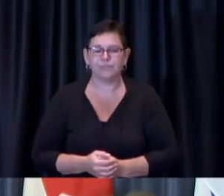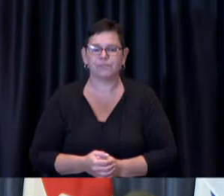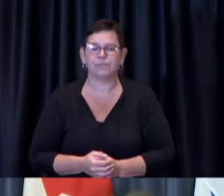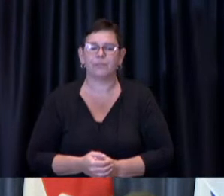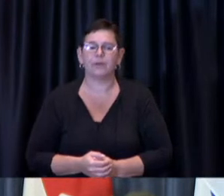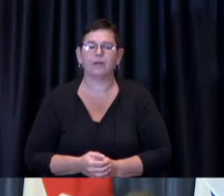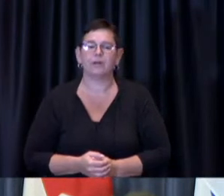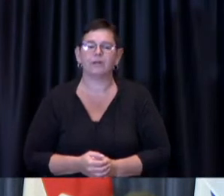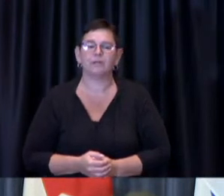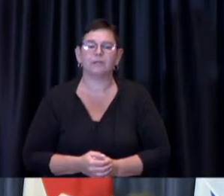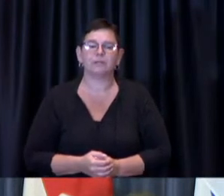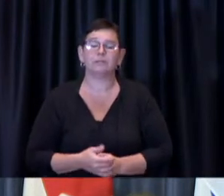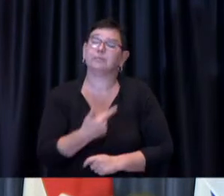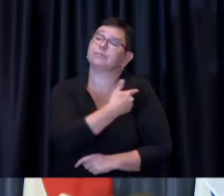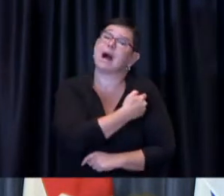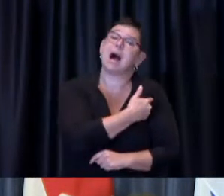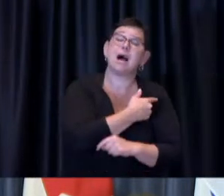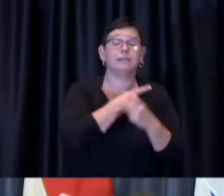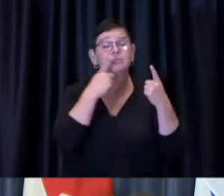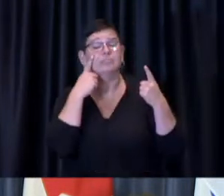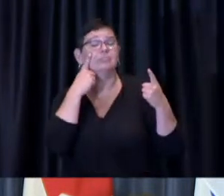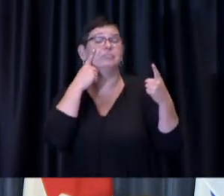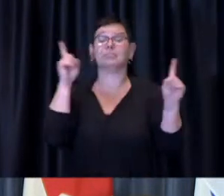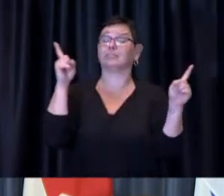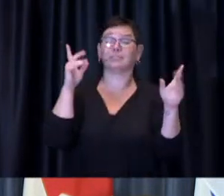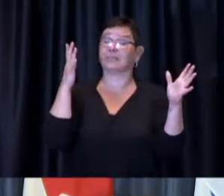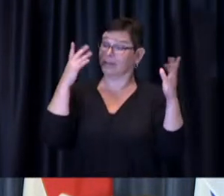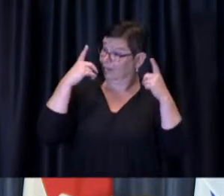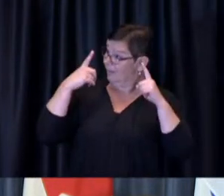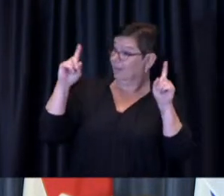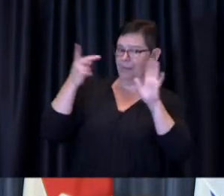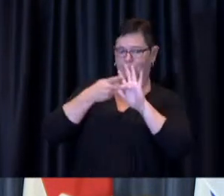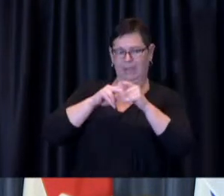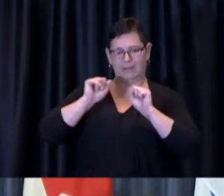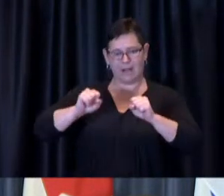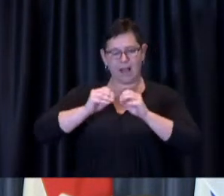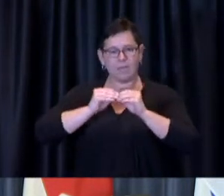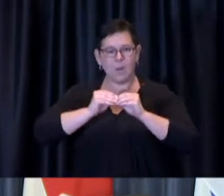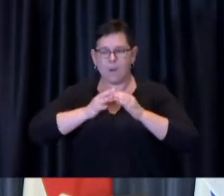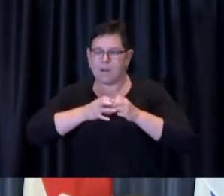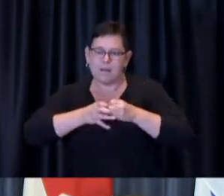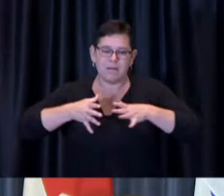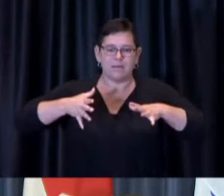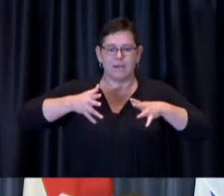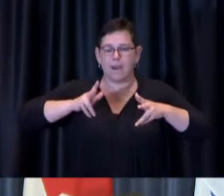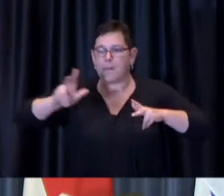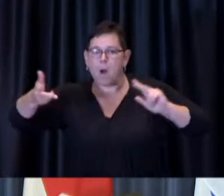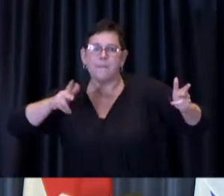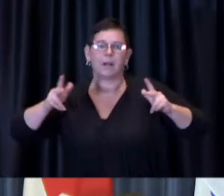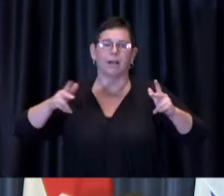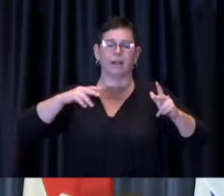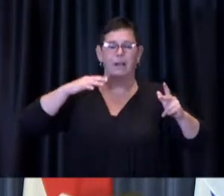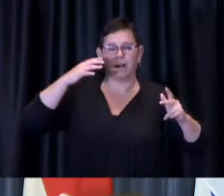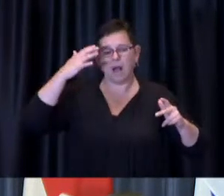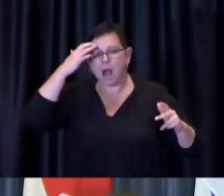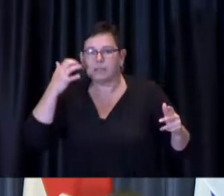will allow the City to further expand our mobile teams toward the end of August. Chief Pegg and Dr. de Villa will outline today the City's plans